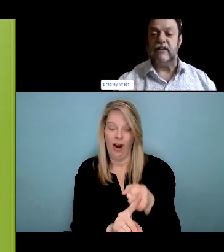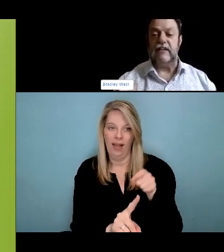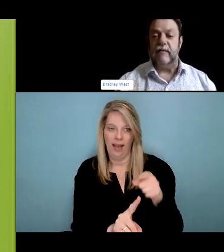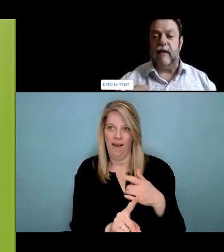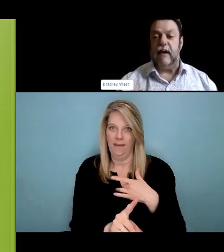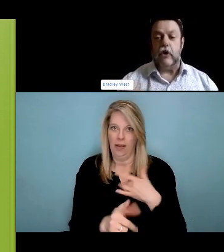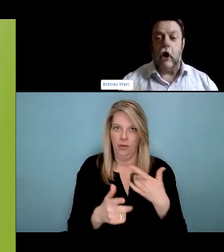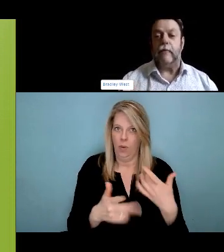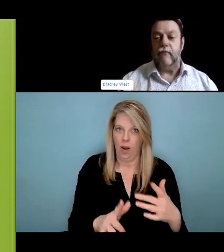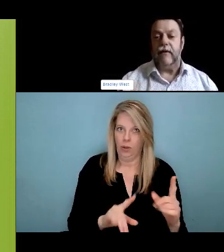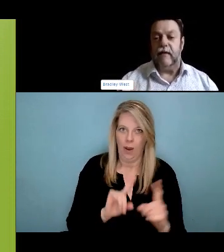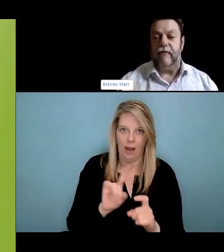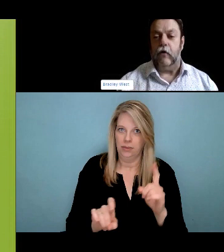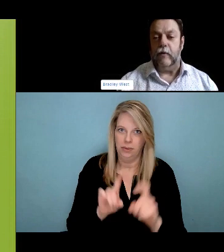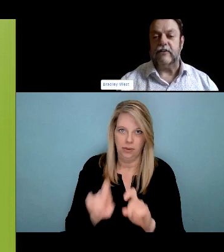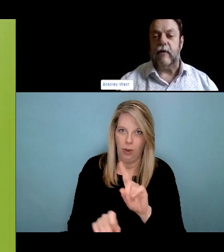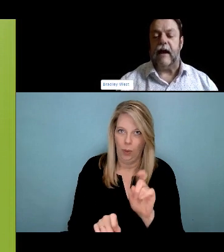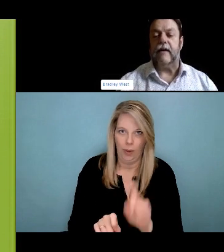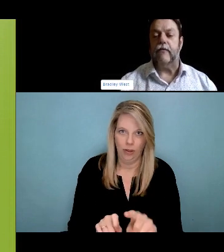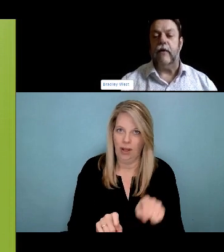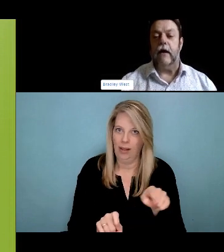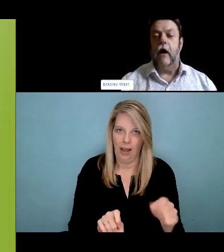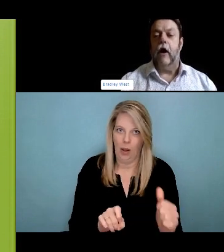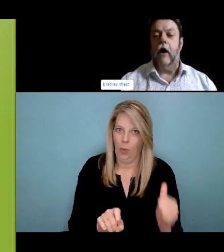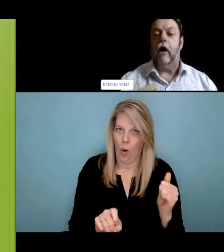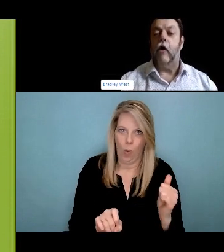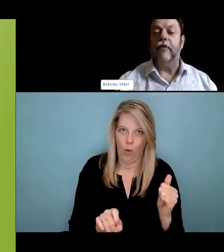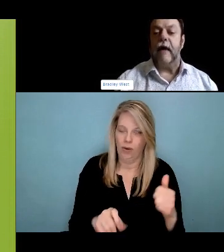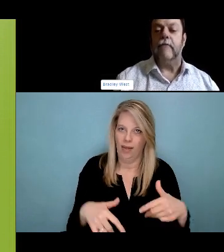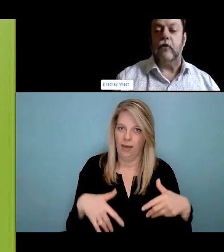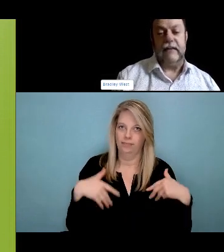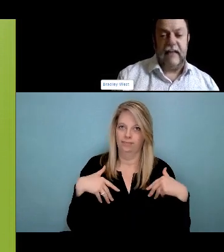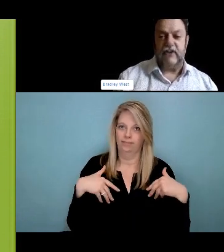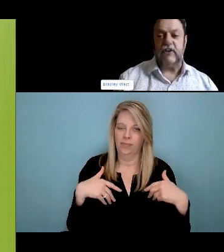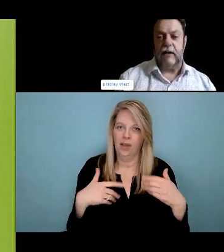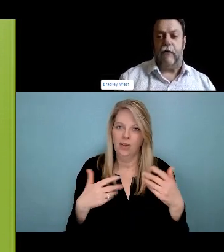I'm gonna jump over. I'm gonna jump over it because I'm running out of time.